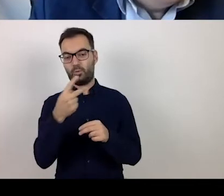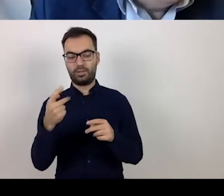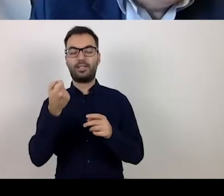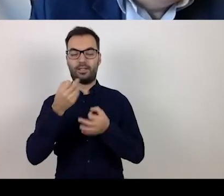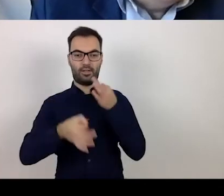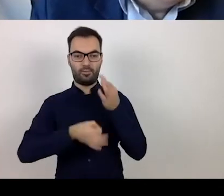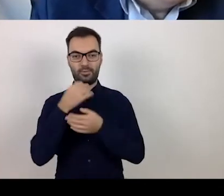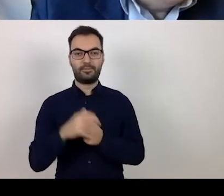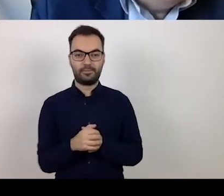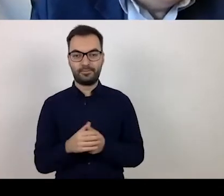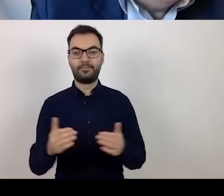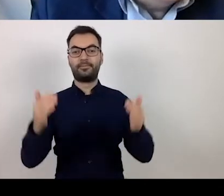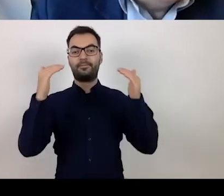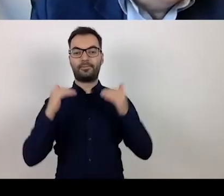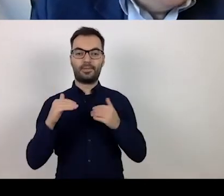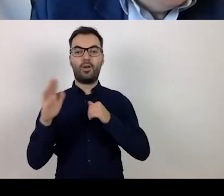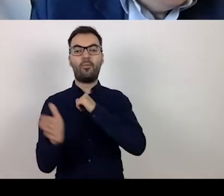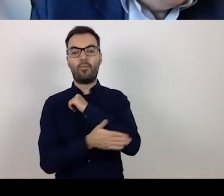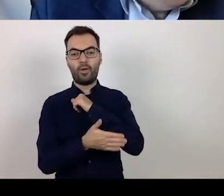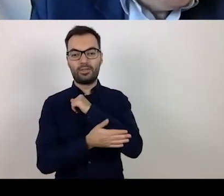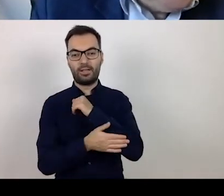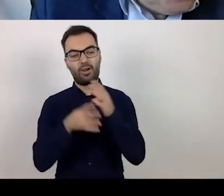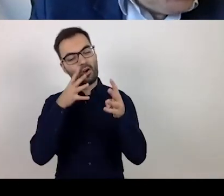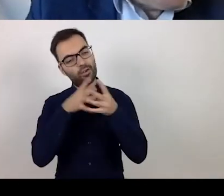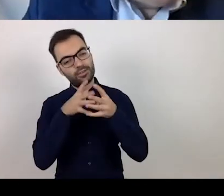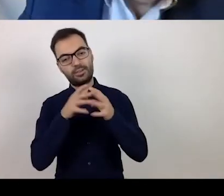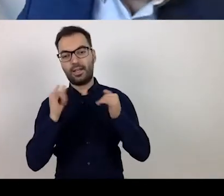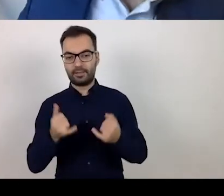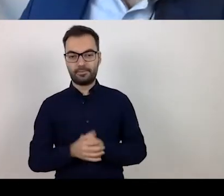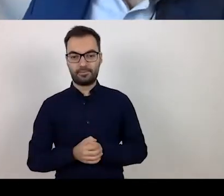The basic thing is to verify